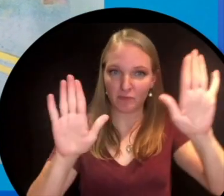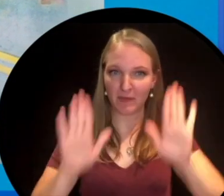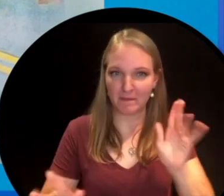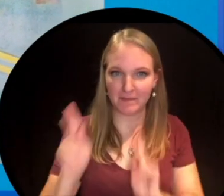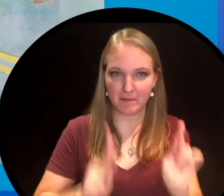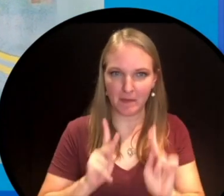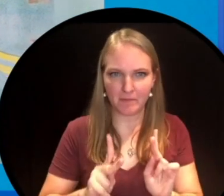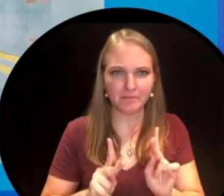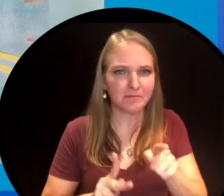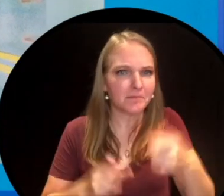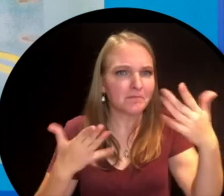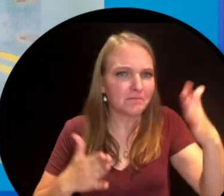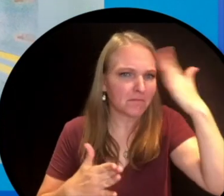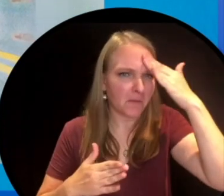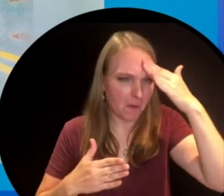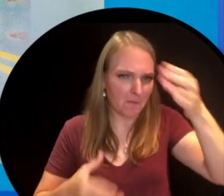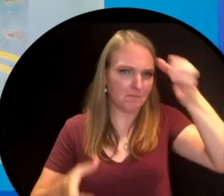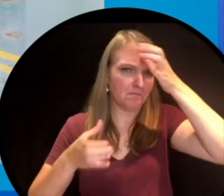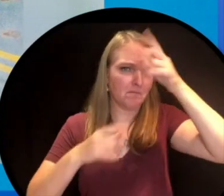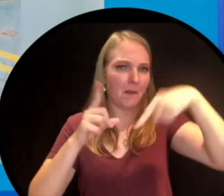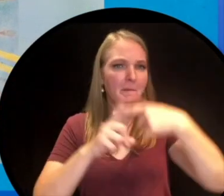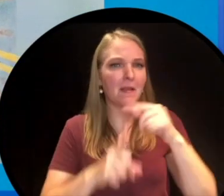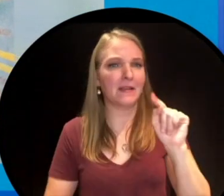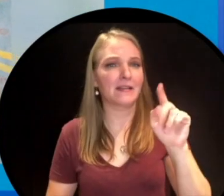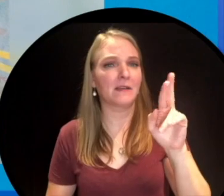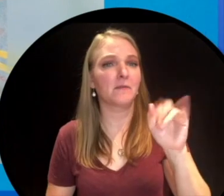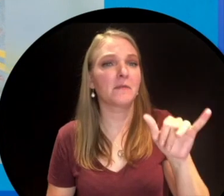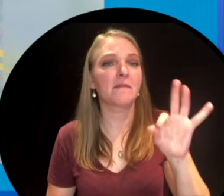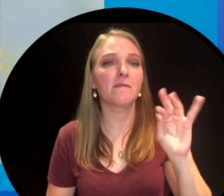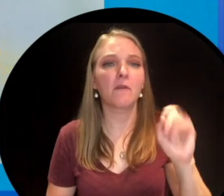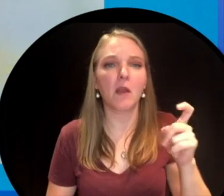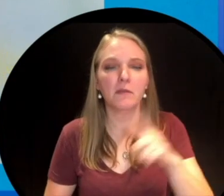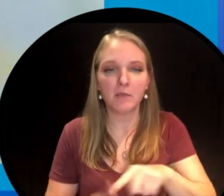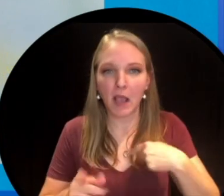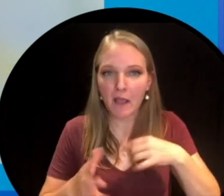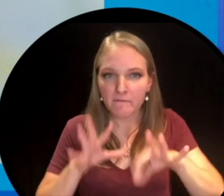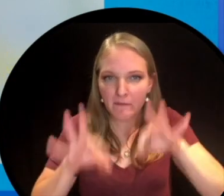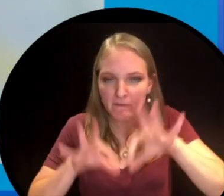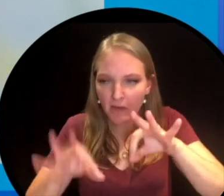but when I was working on the book I found out some things that I think you likely don't know